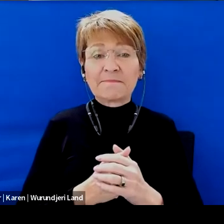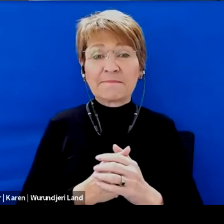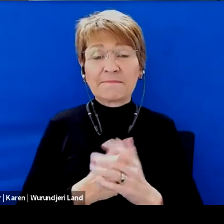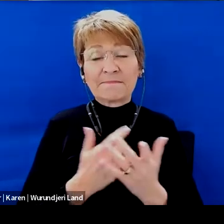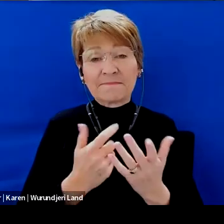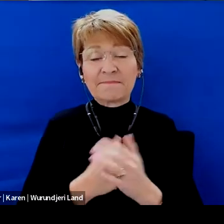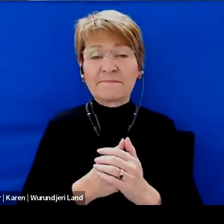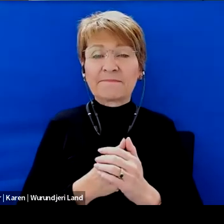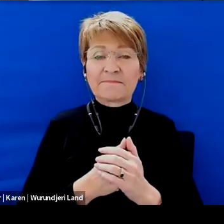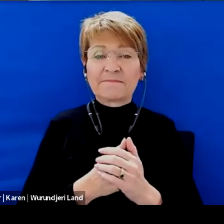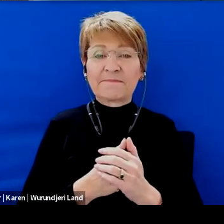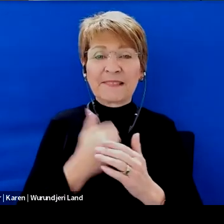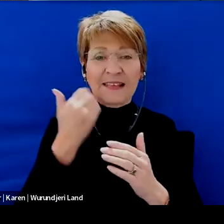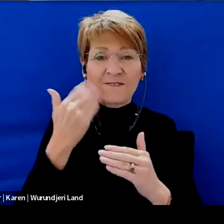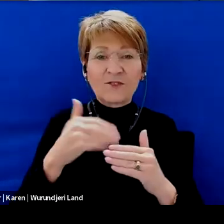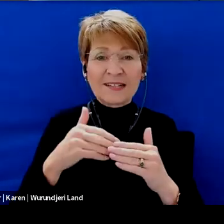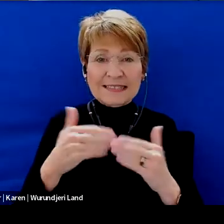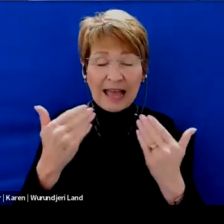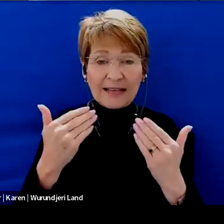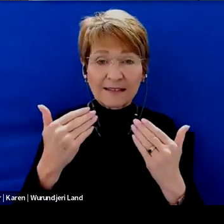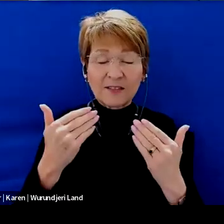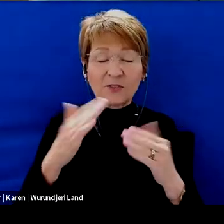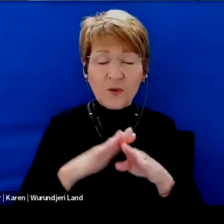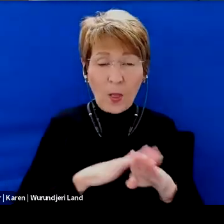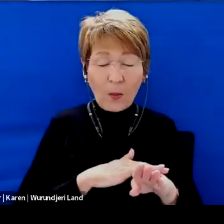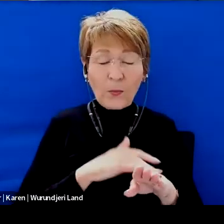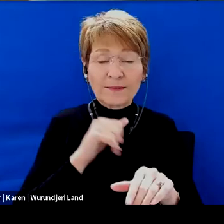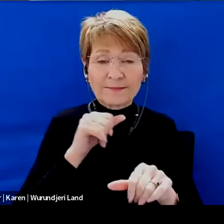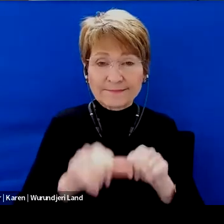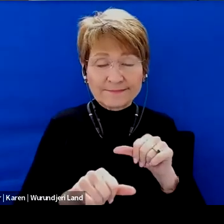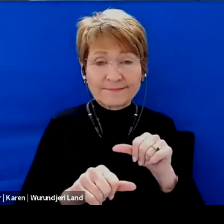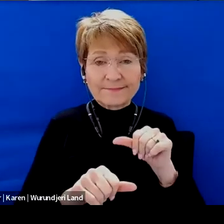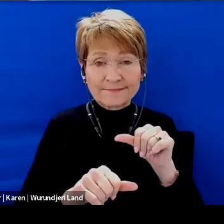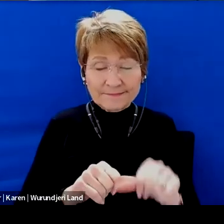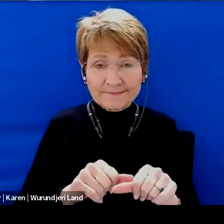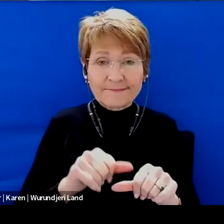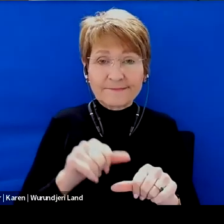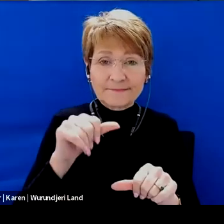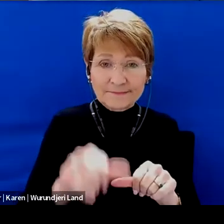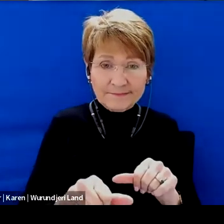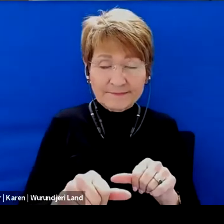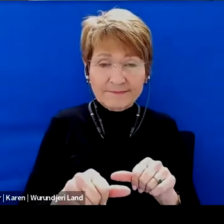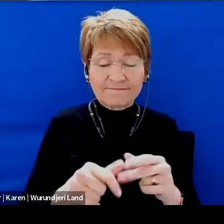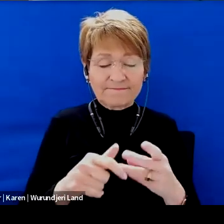take one day at a time. Don't rush into it.